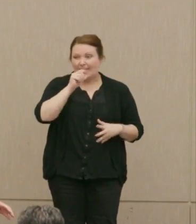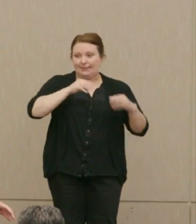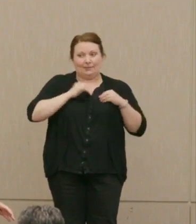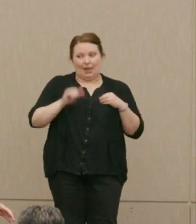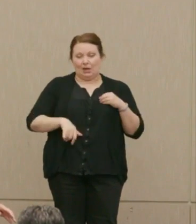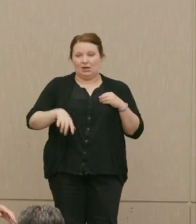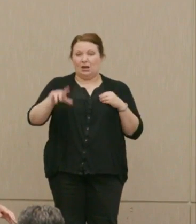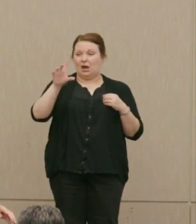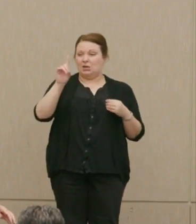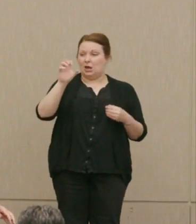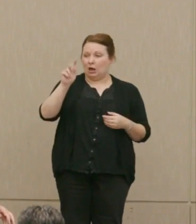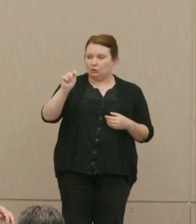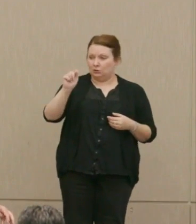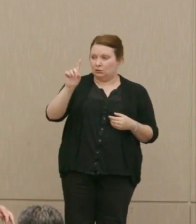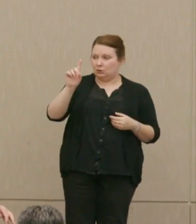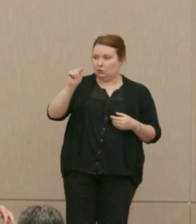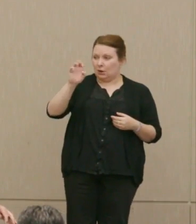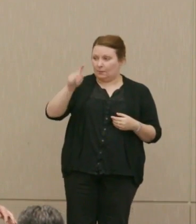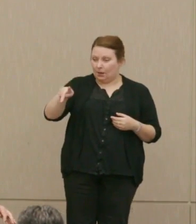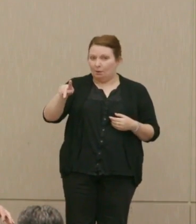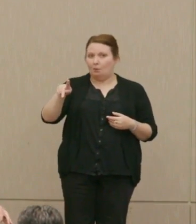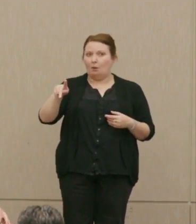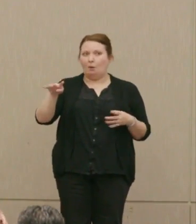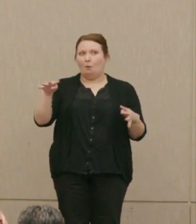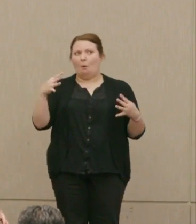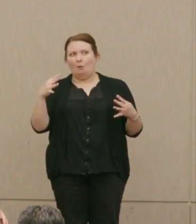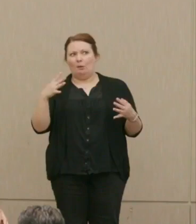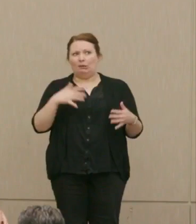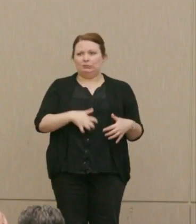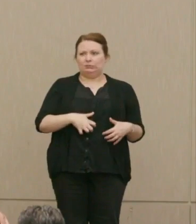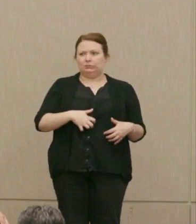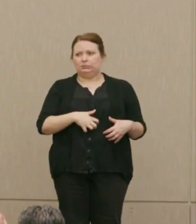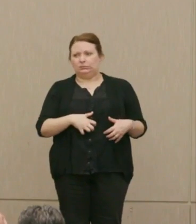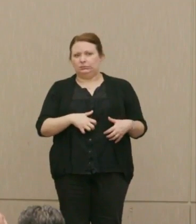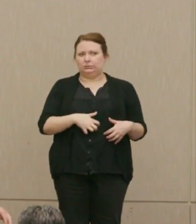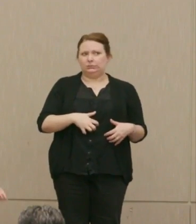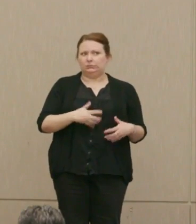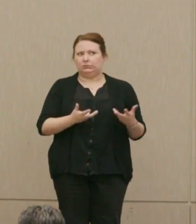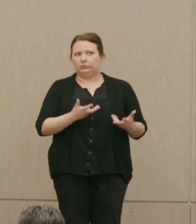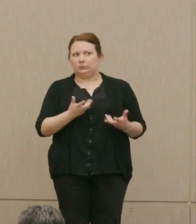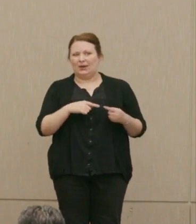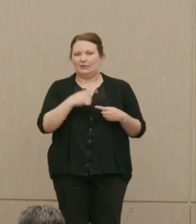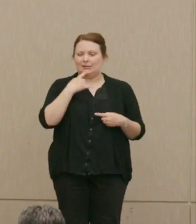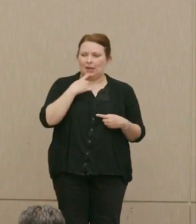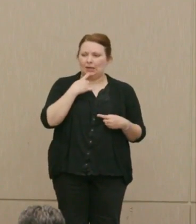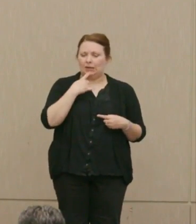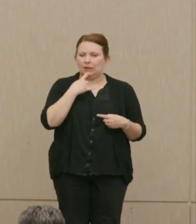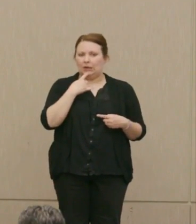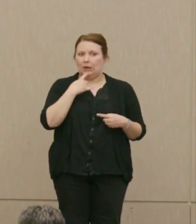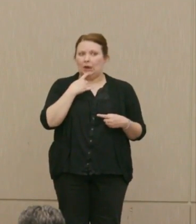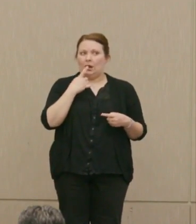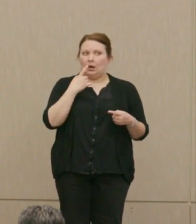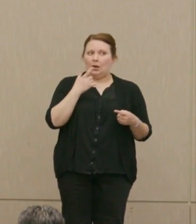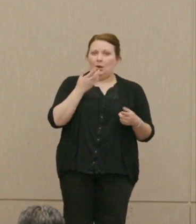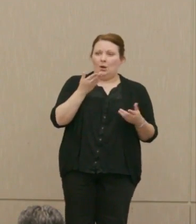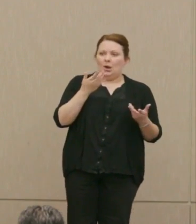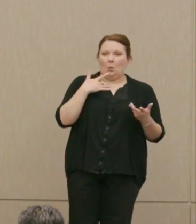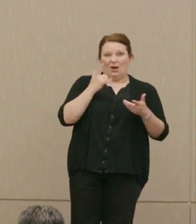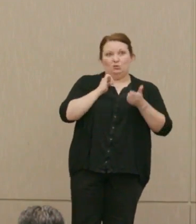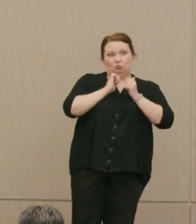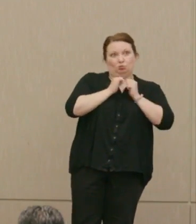Donald Trump attracted a lot of unease when he was saying, both as president and as candidate